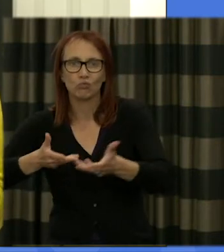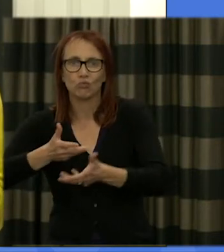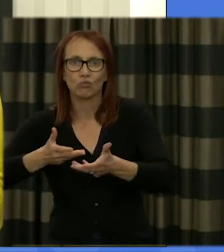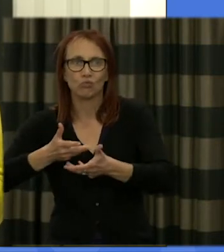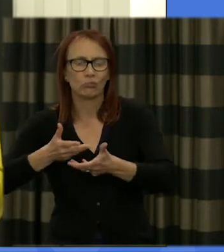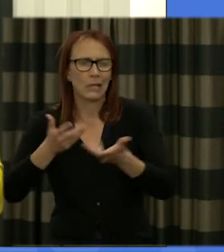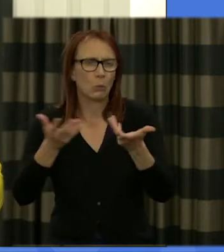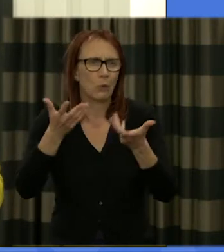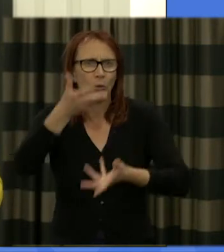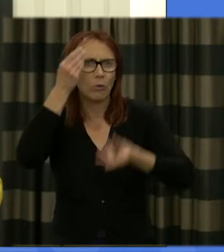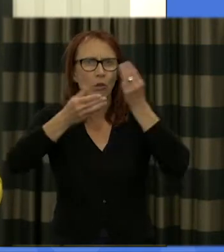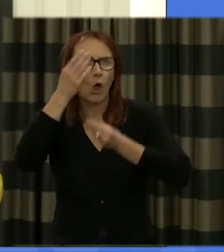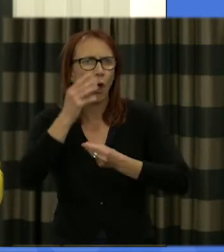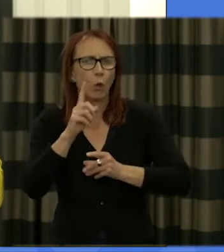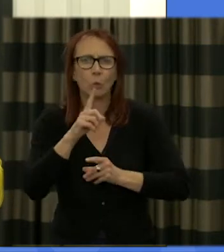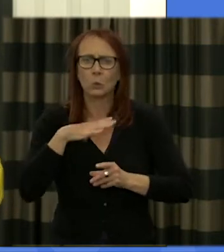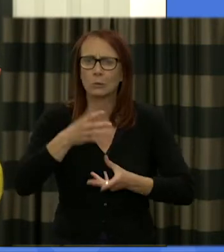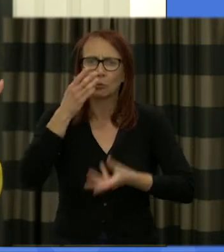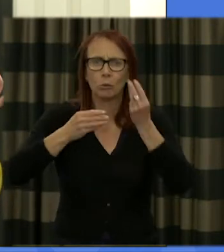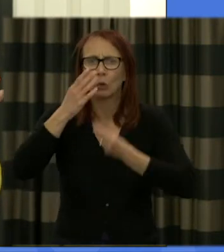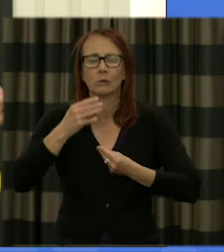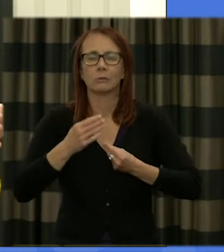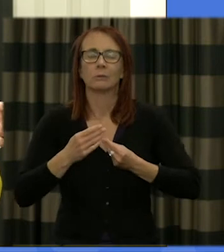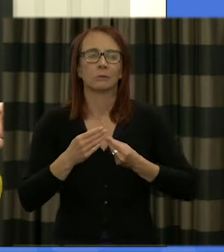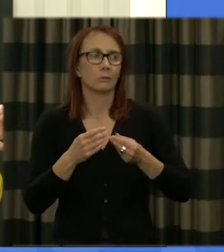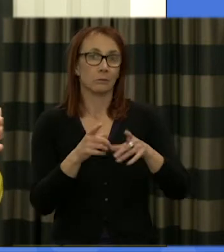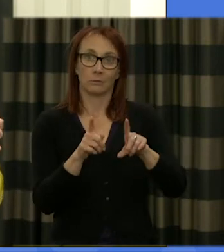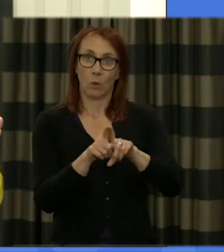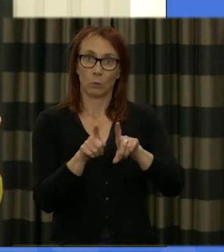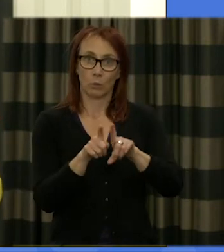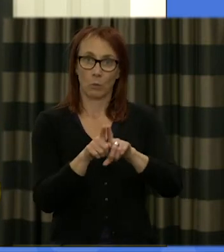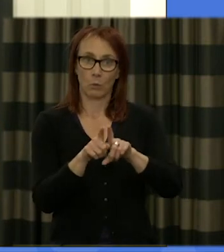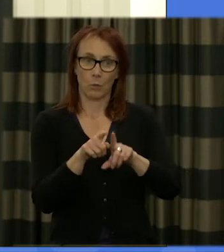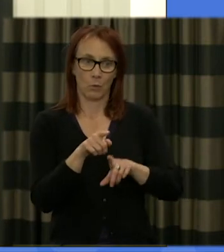learning about the process and and also we have a proposal to establish a